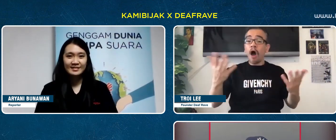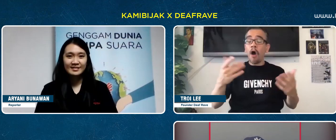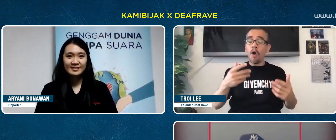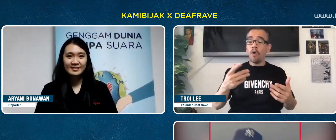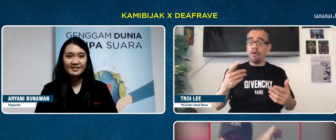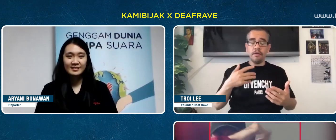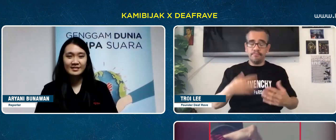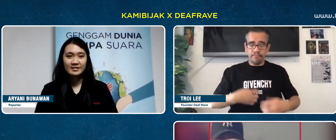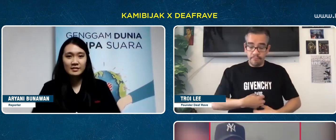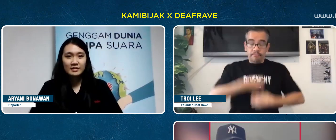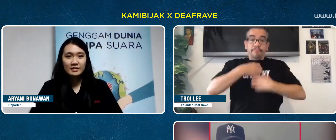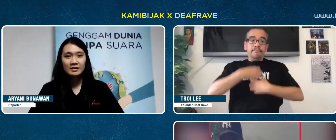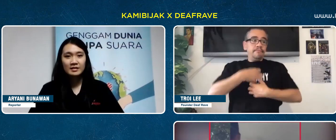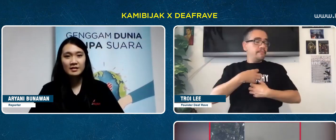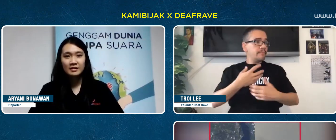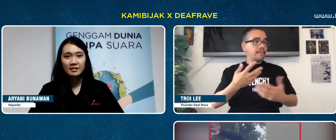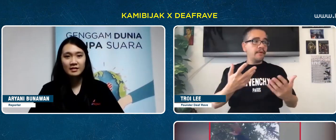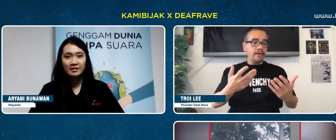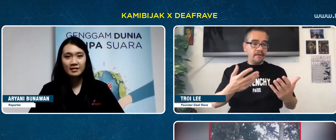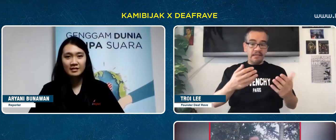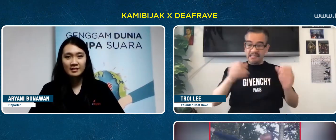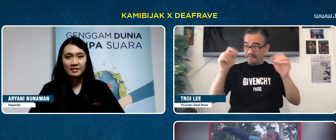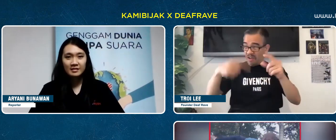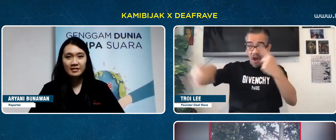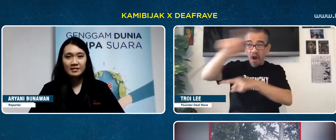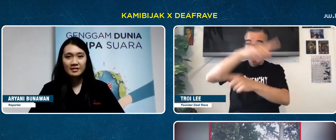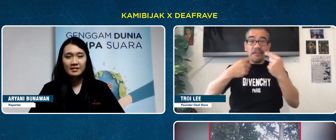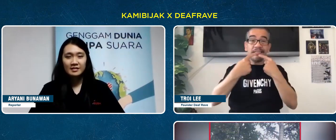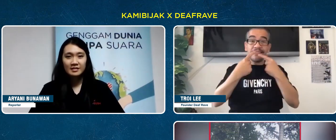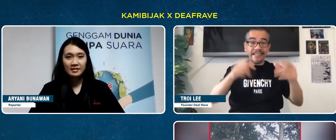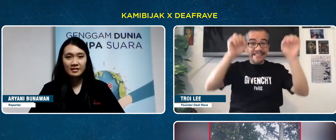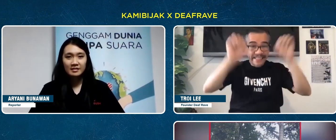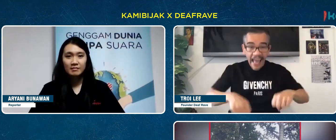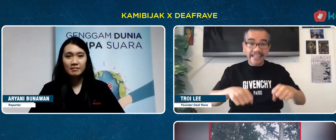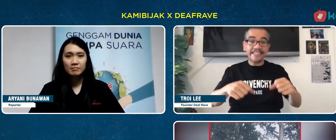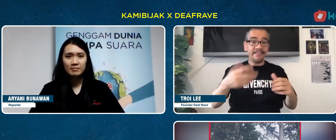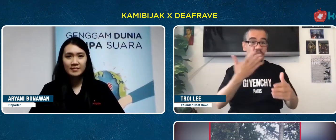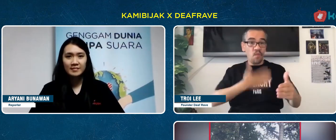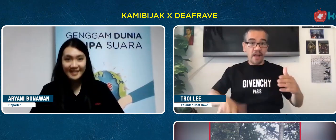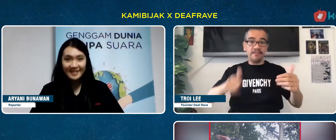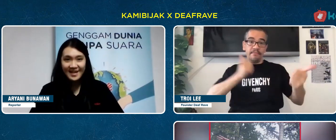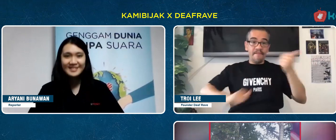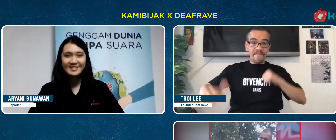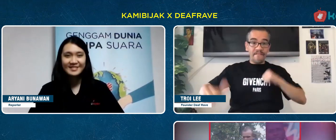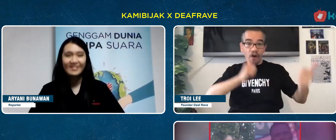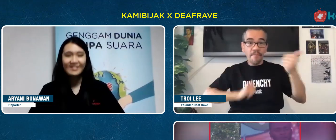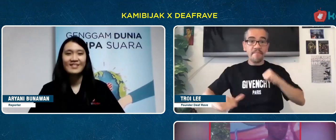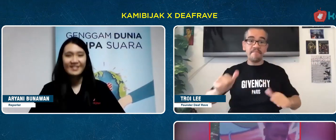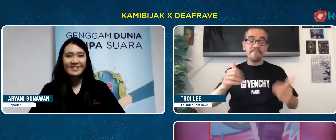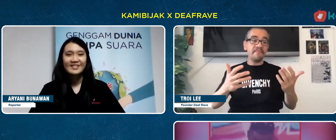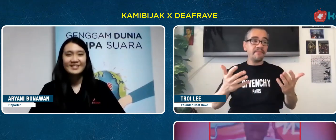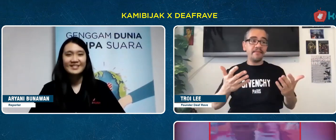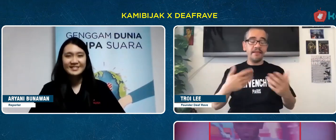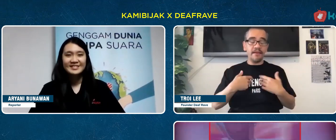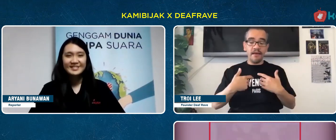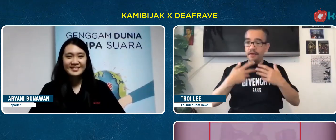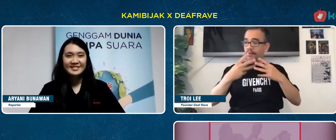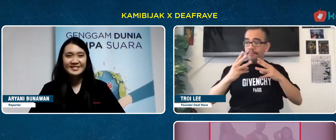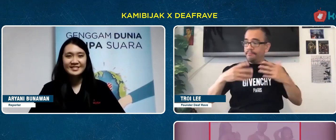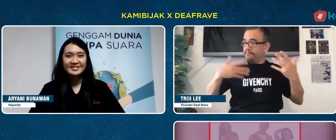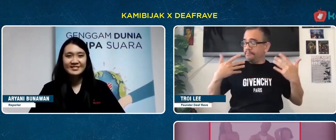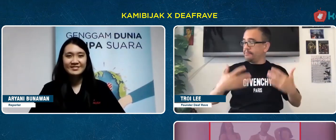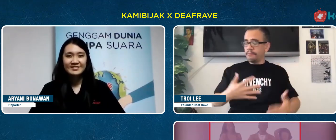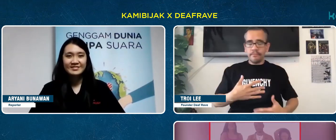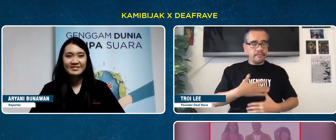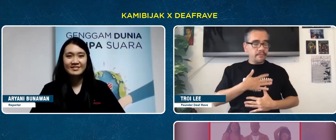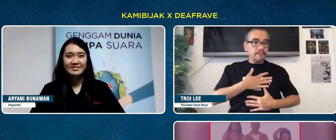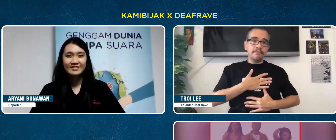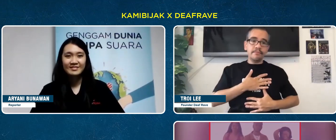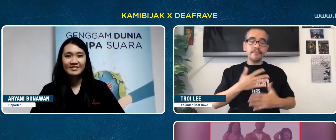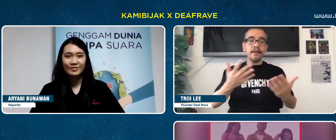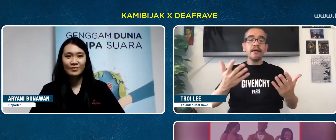I was moved when they agreed and were able to join.